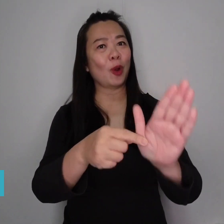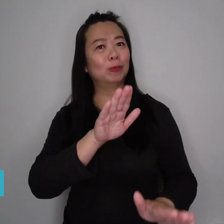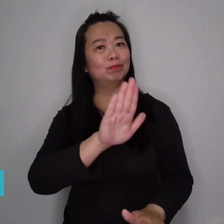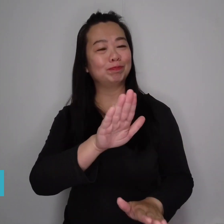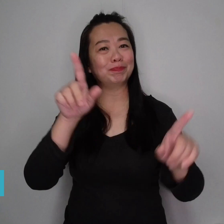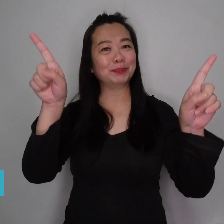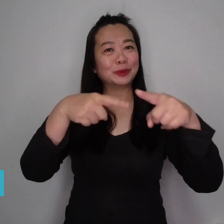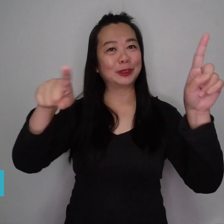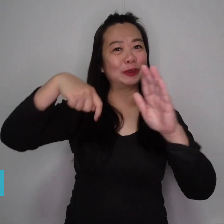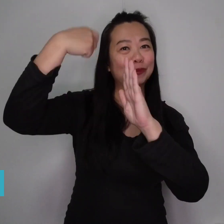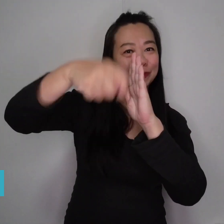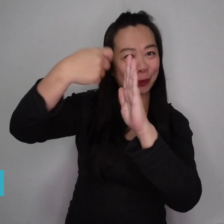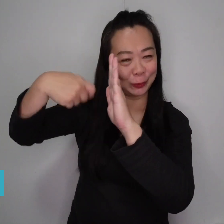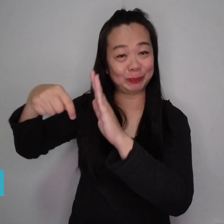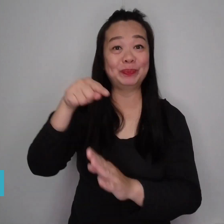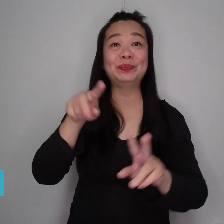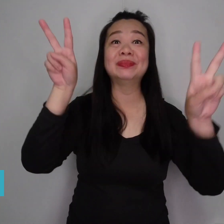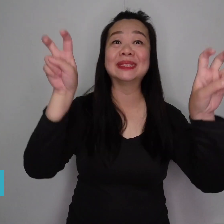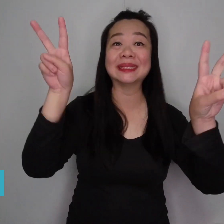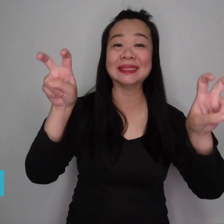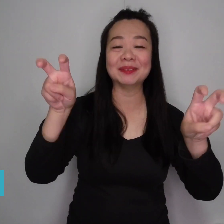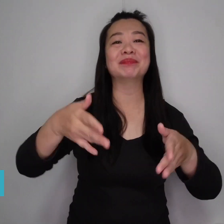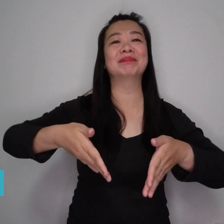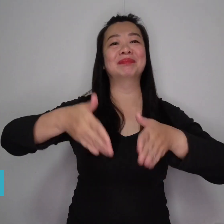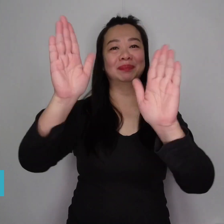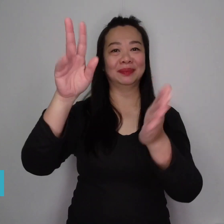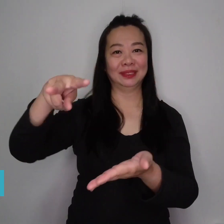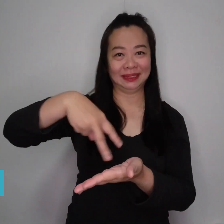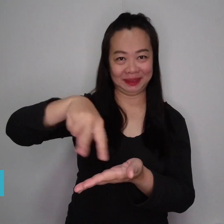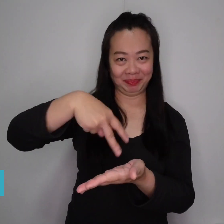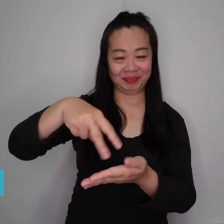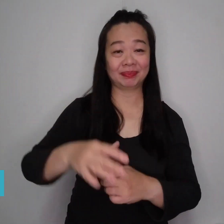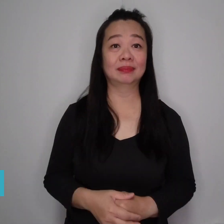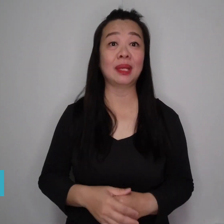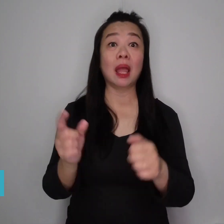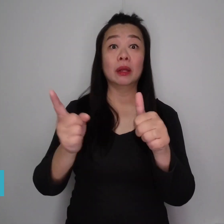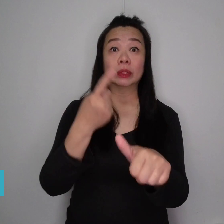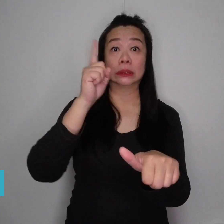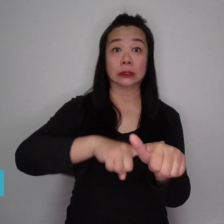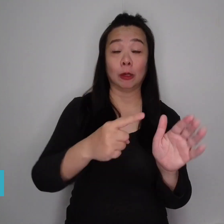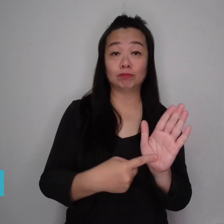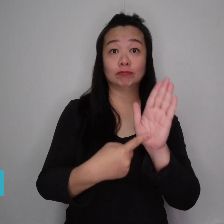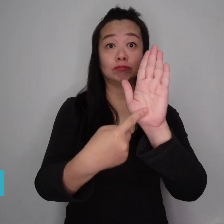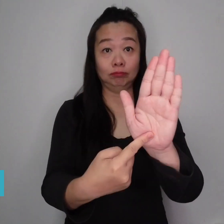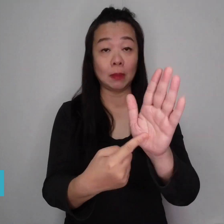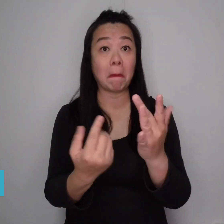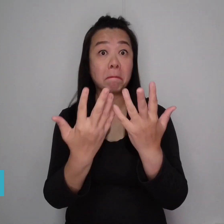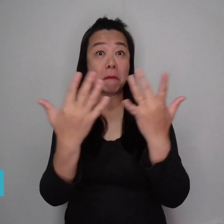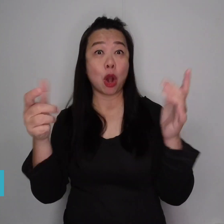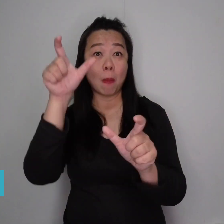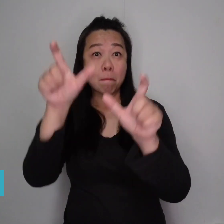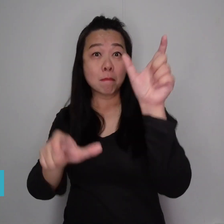for their new track, "Permission to Dance." When it was first